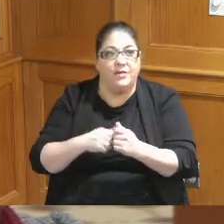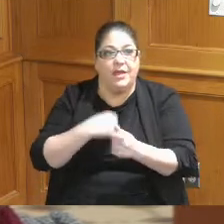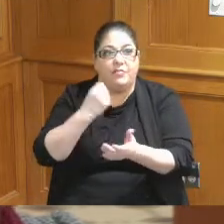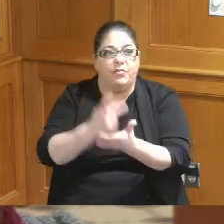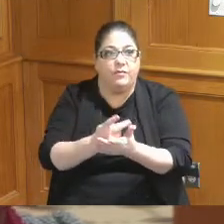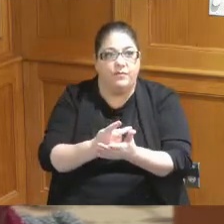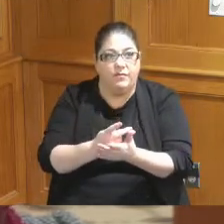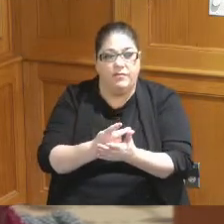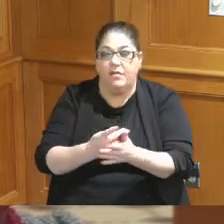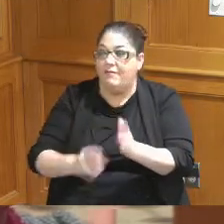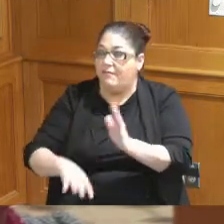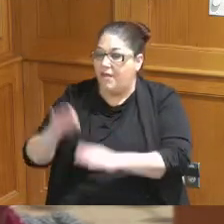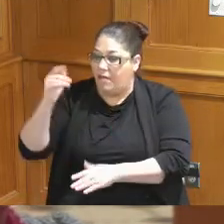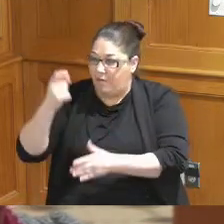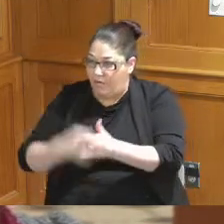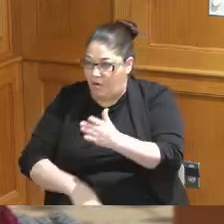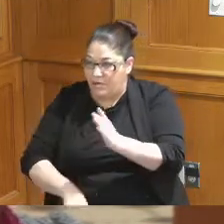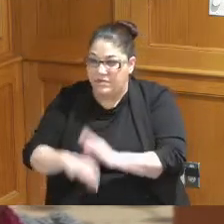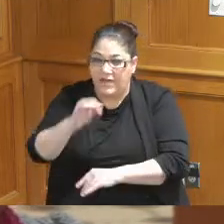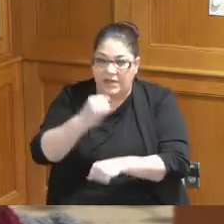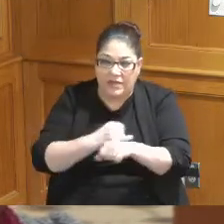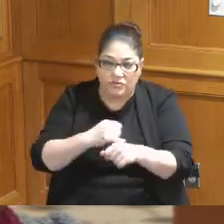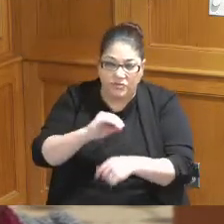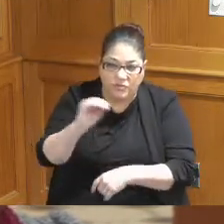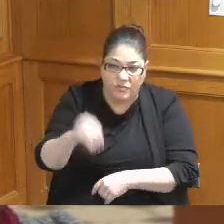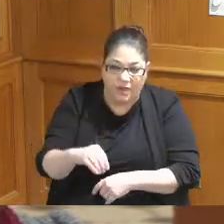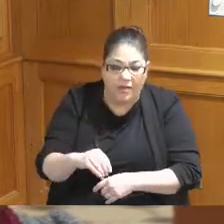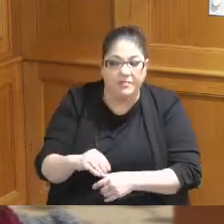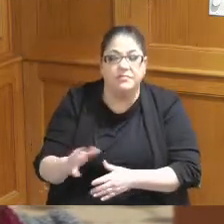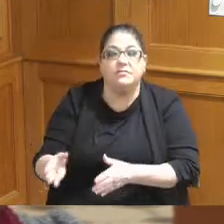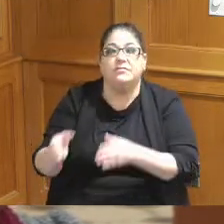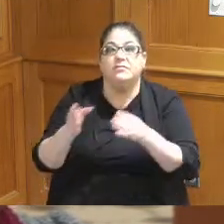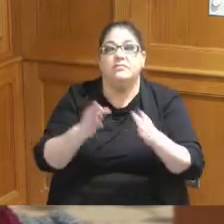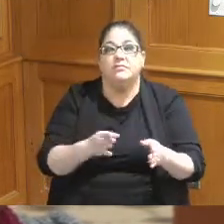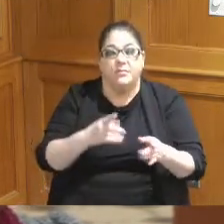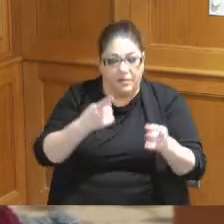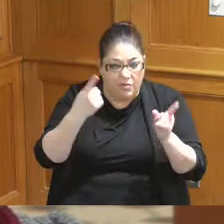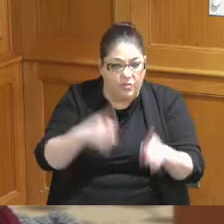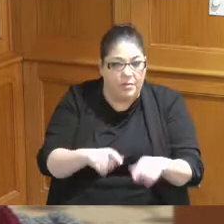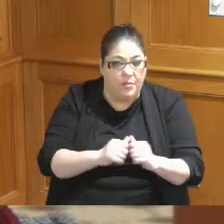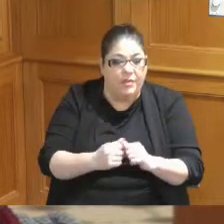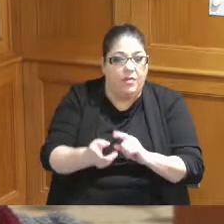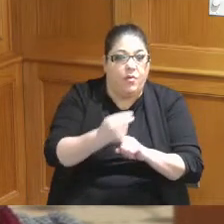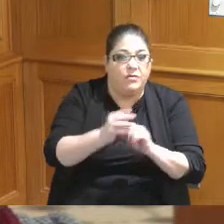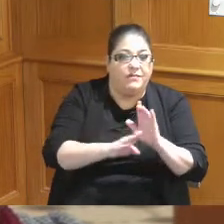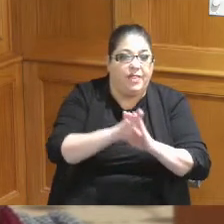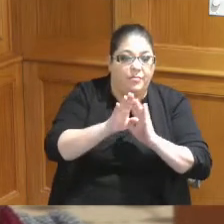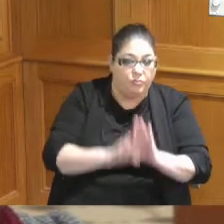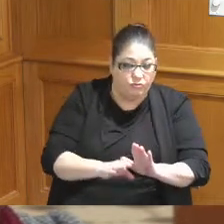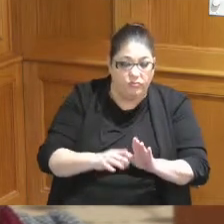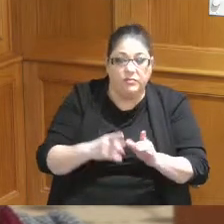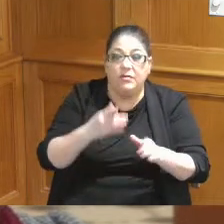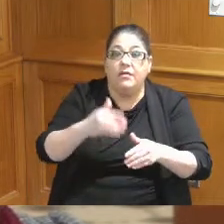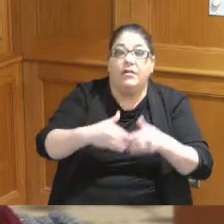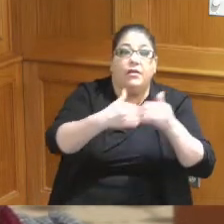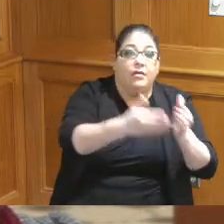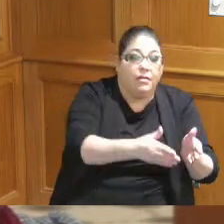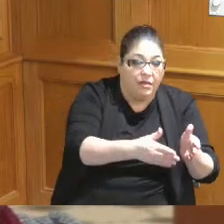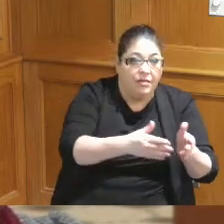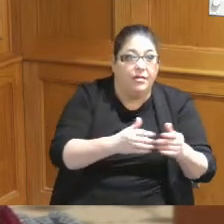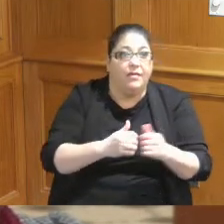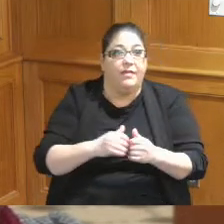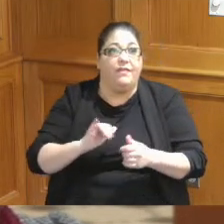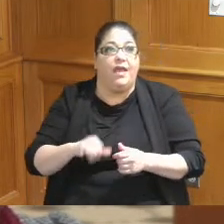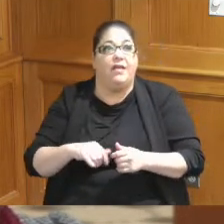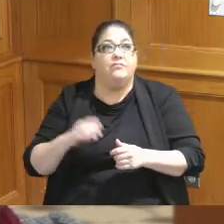costs and know where interest rates are and and get an agreement with a hotel developer what we